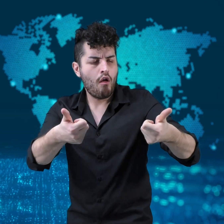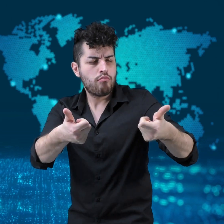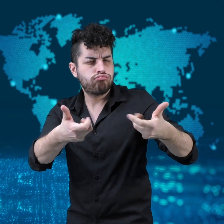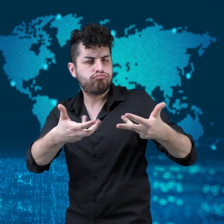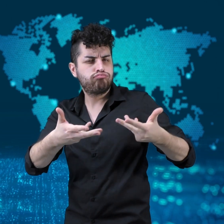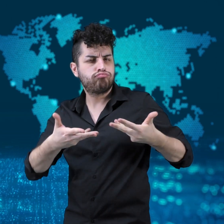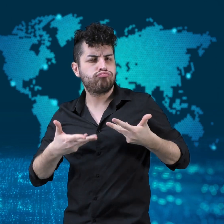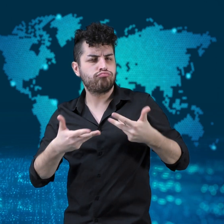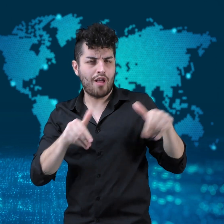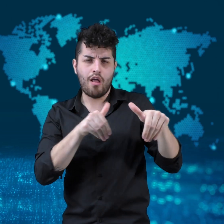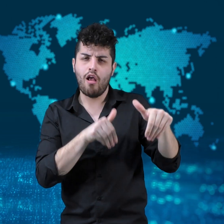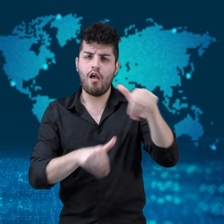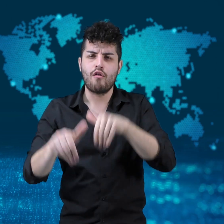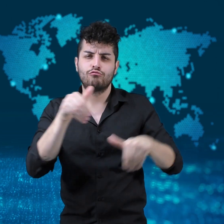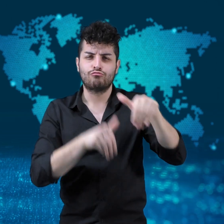On Monday,